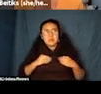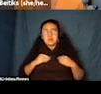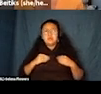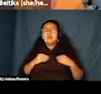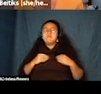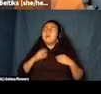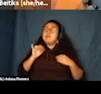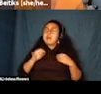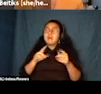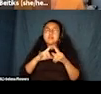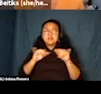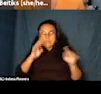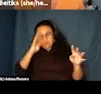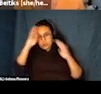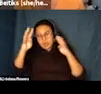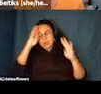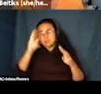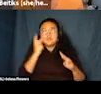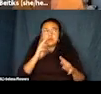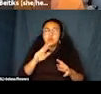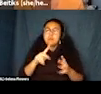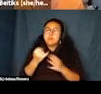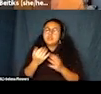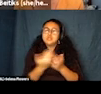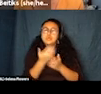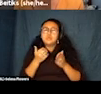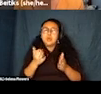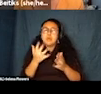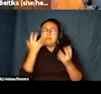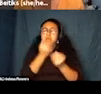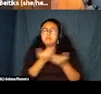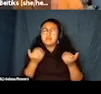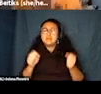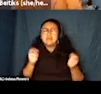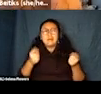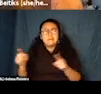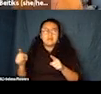new way. And some really beautiful stuff can happen. So that's what's kind of starting off with, while I'm